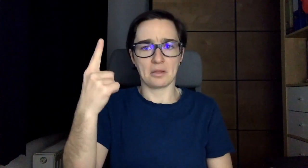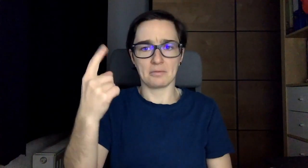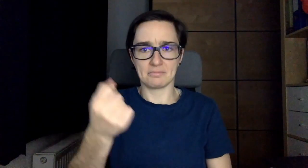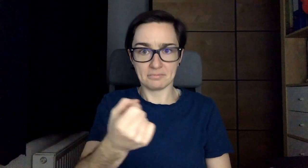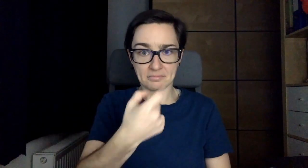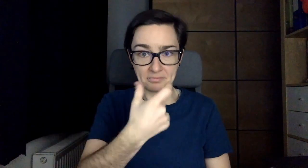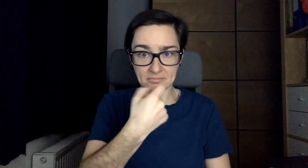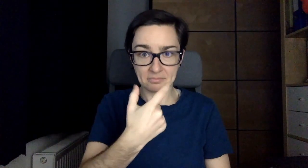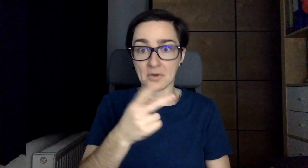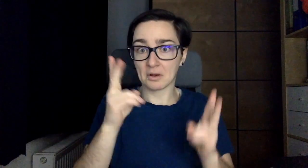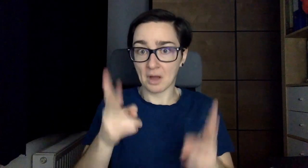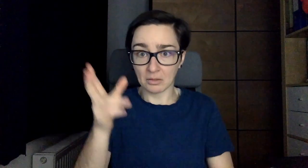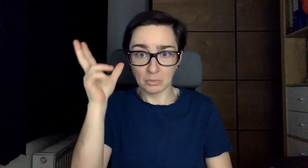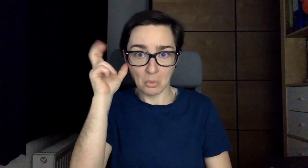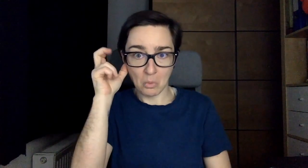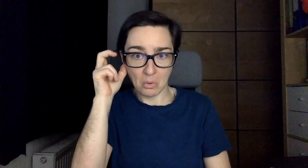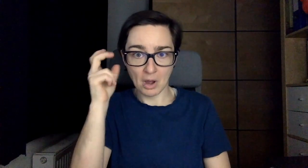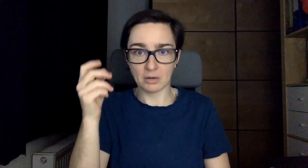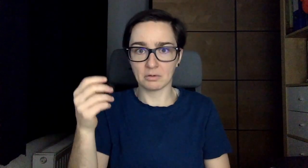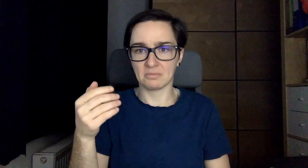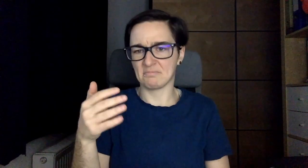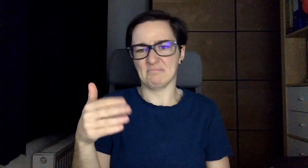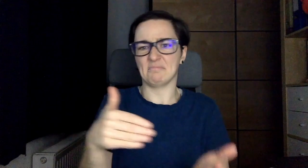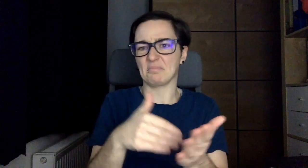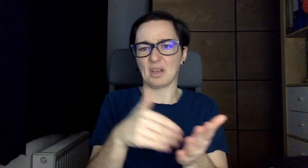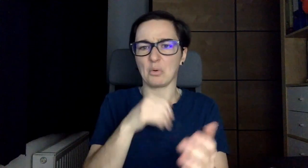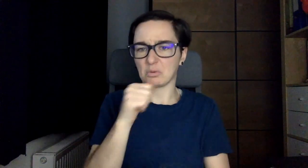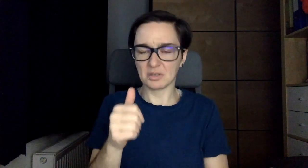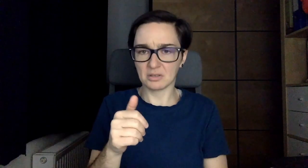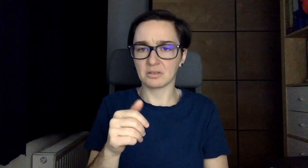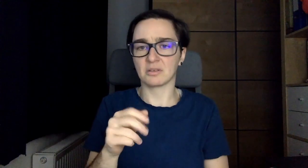I wouldn´t take the pill that would make me hearing. I don´t need it.